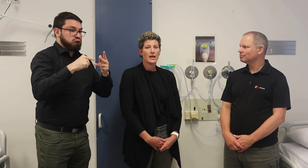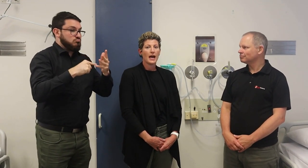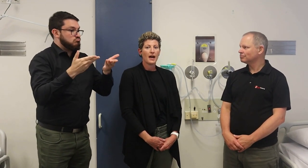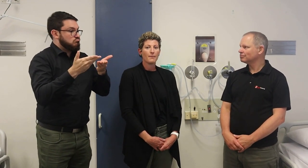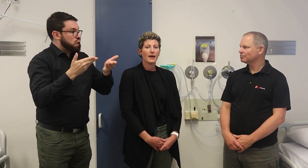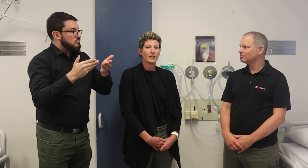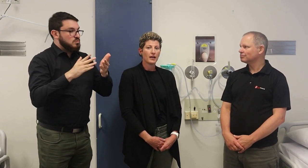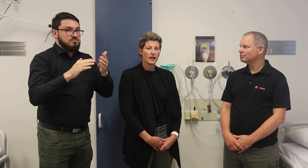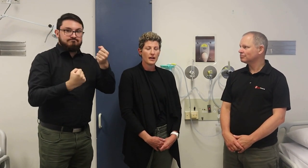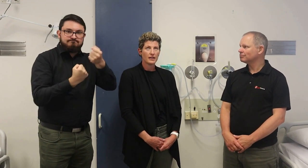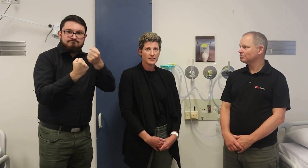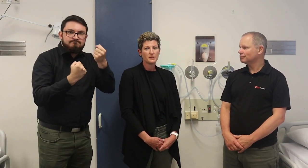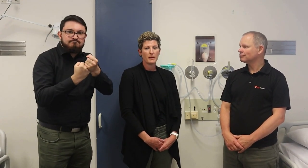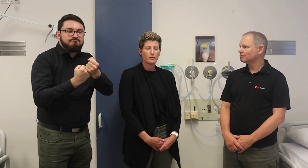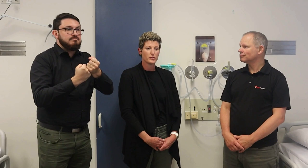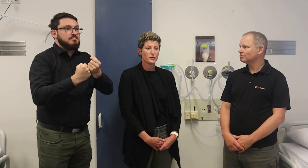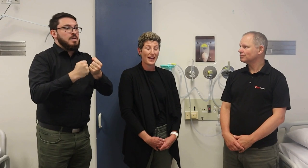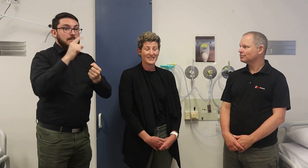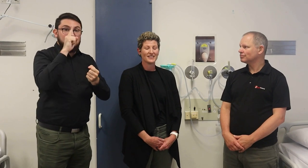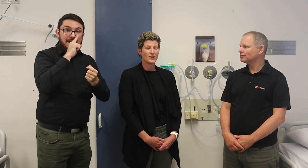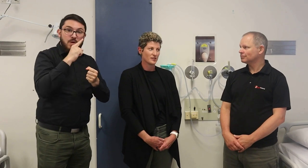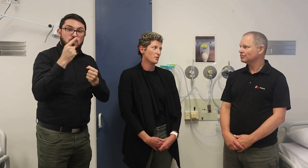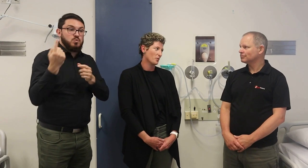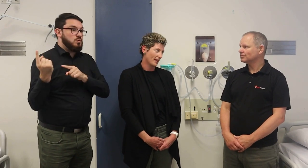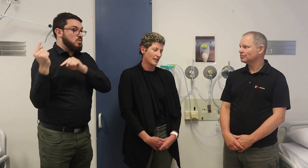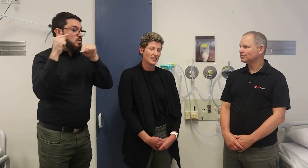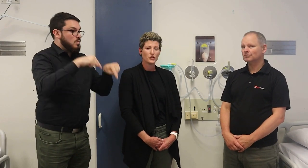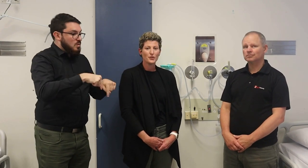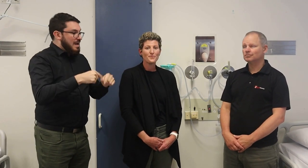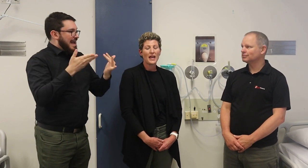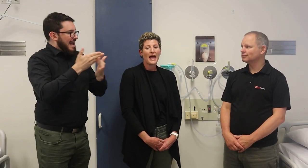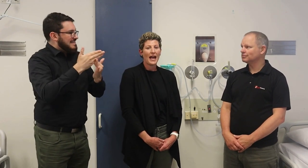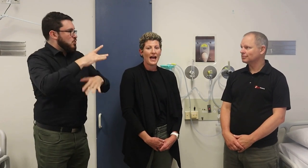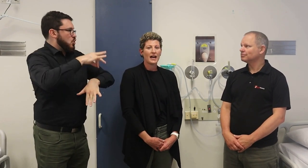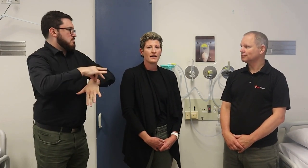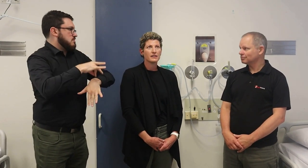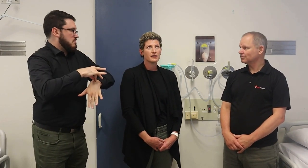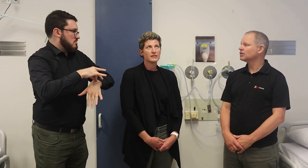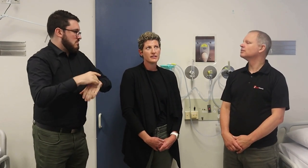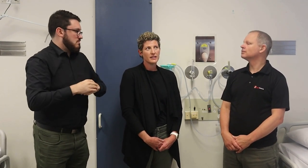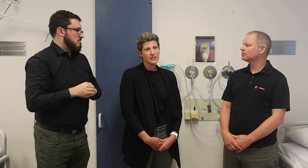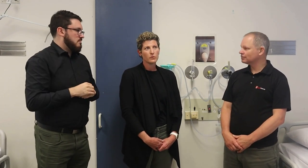people to access the hospital when they need to. Things that we might do